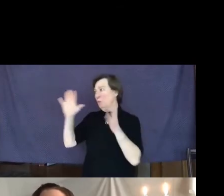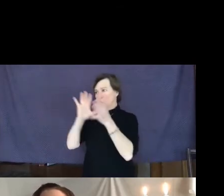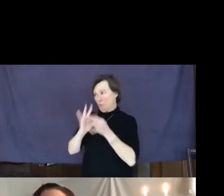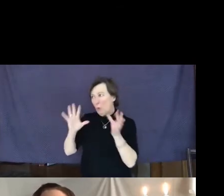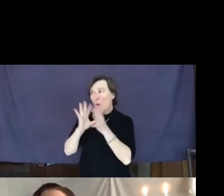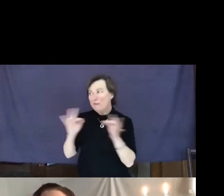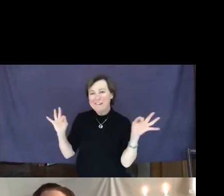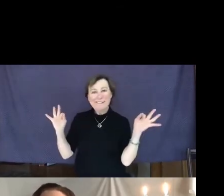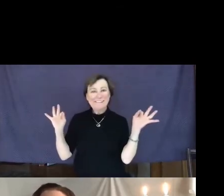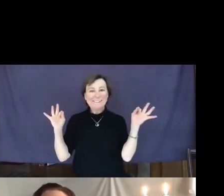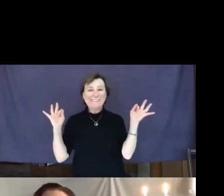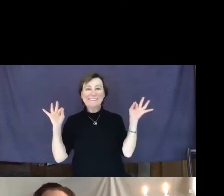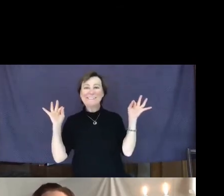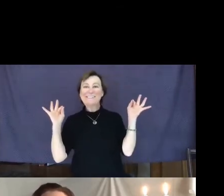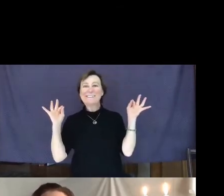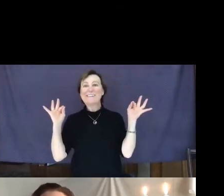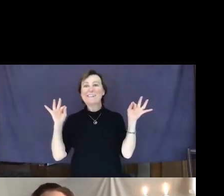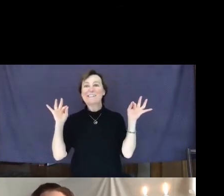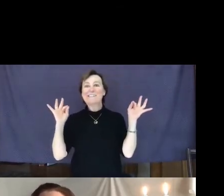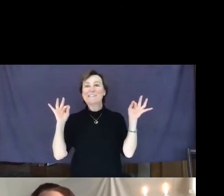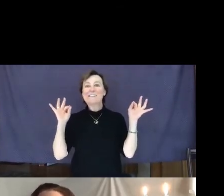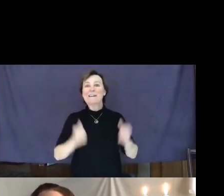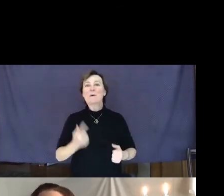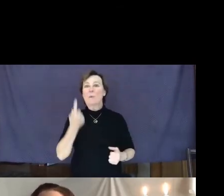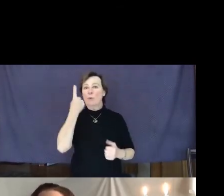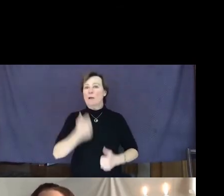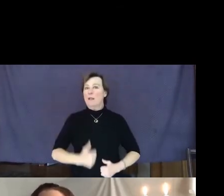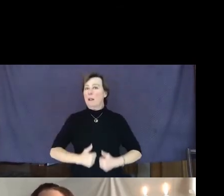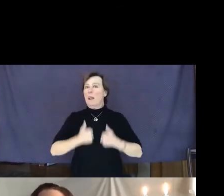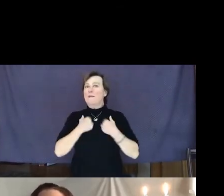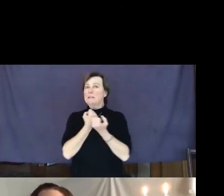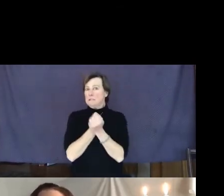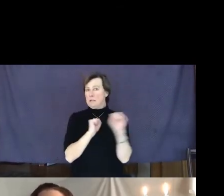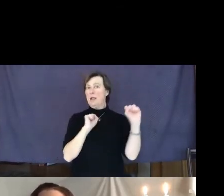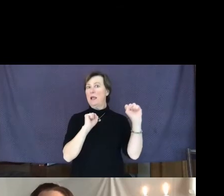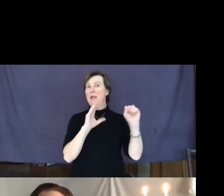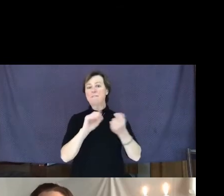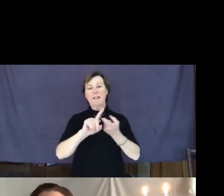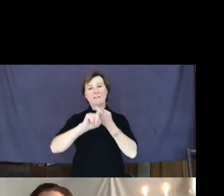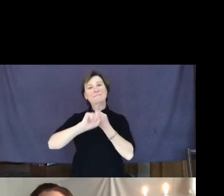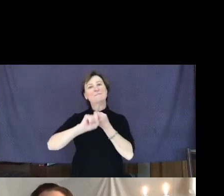A life was saved and a friendship was born